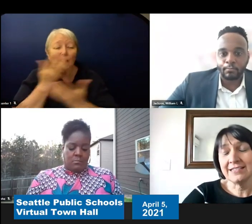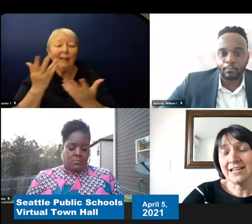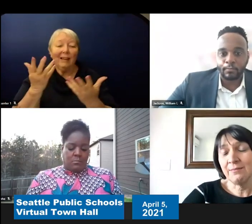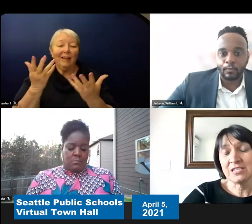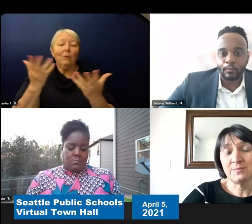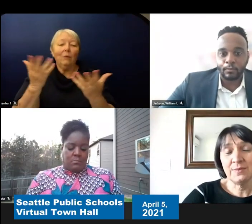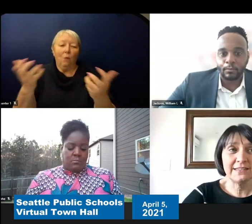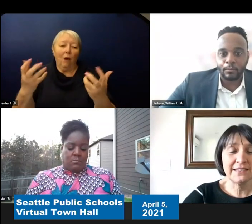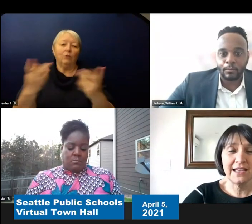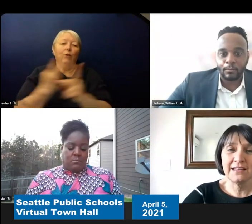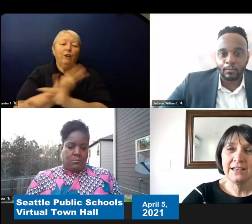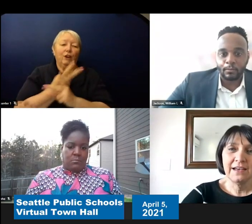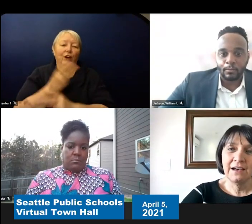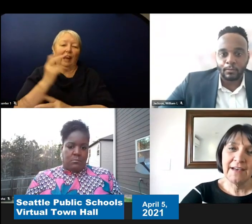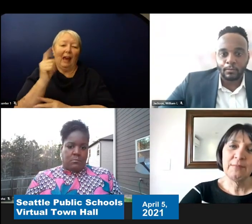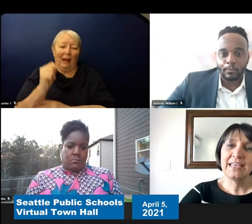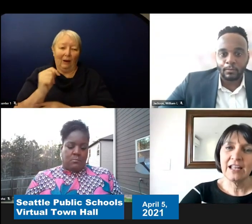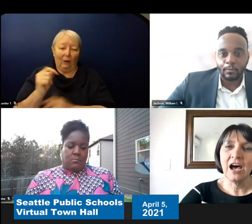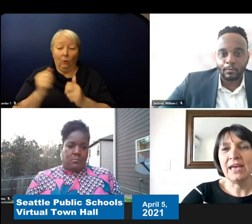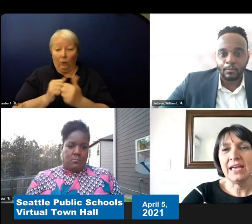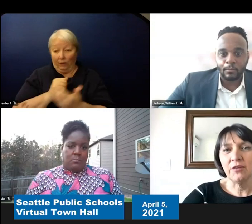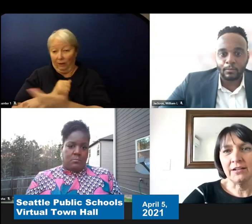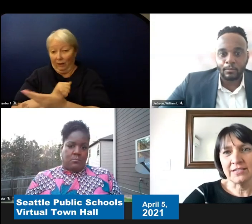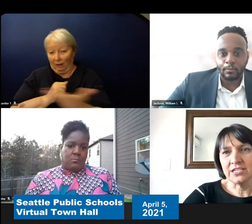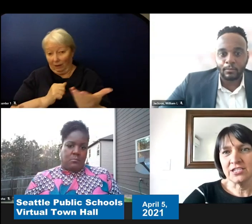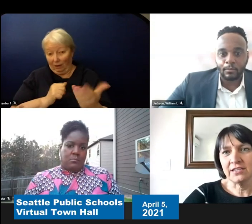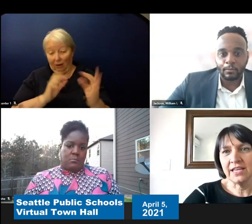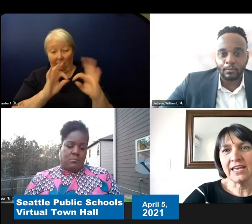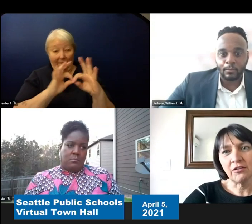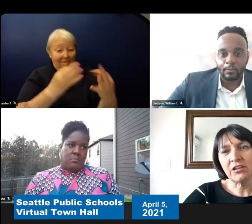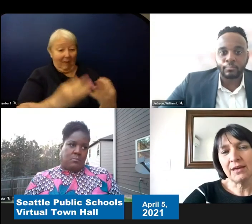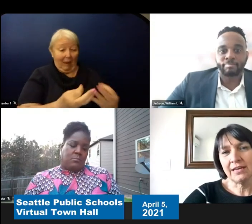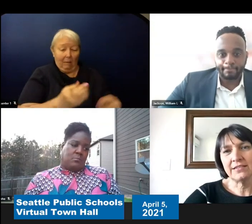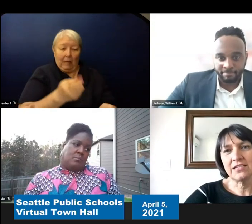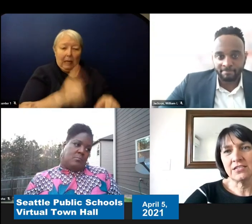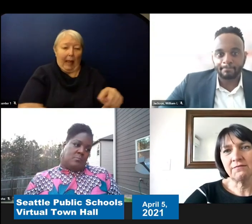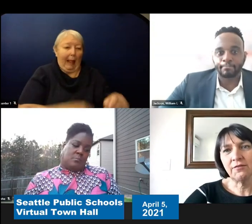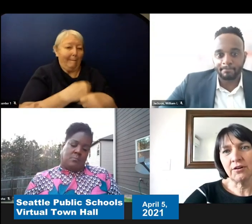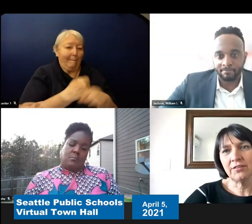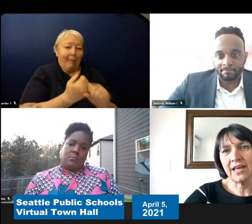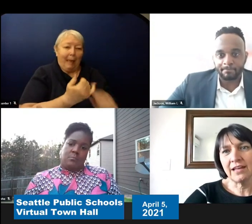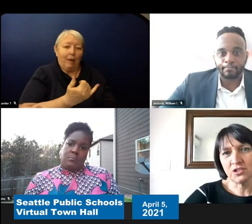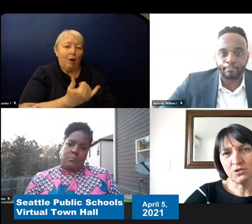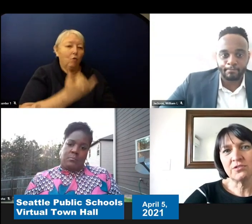and space that a family cannot make a wrong decision. They can only make a decision for that suits them.